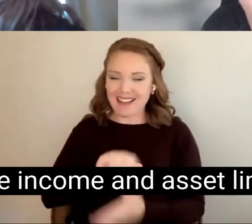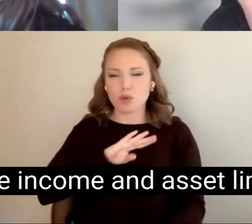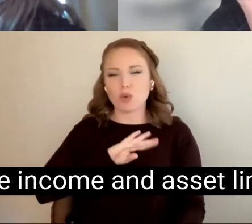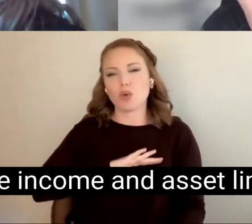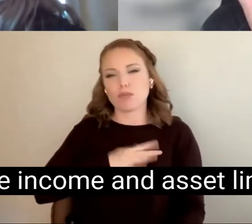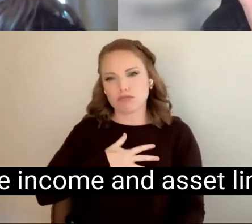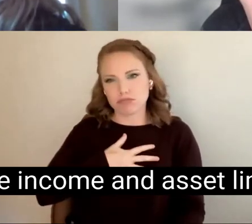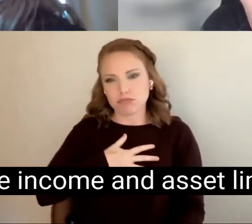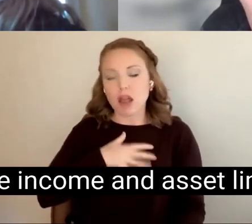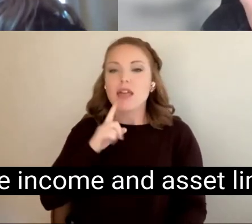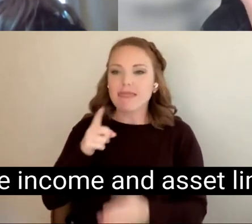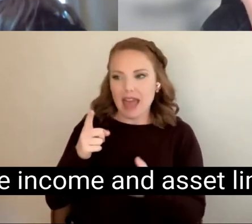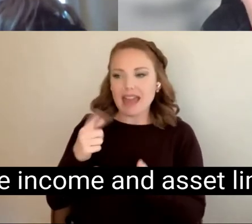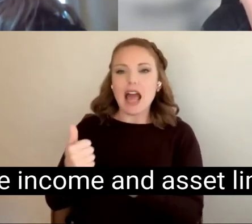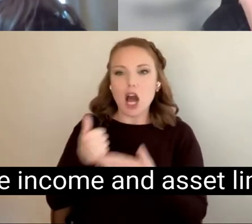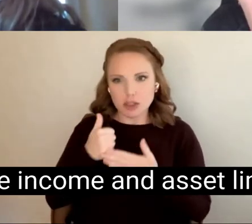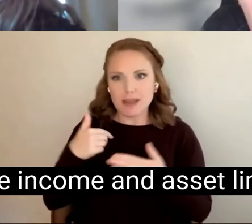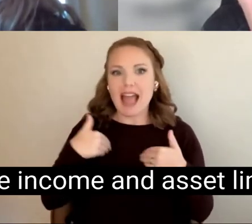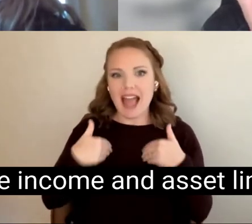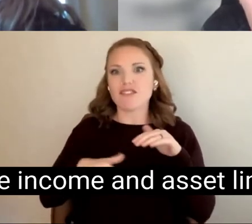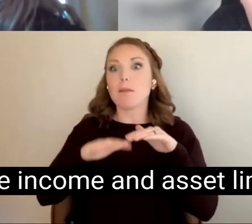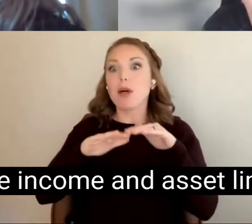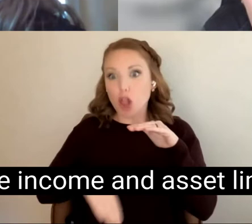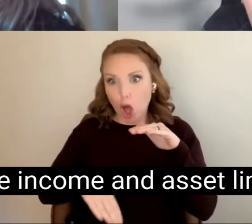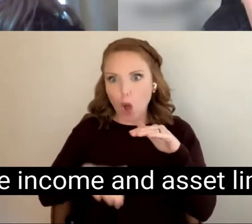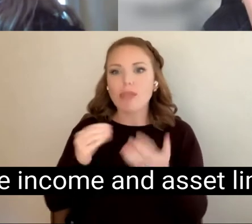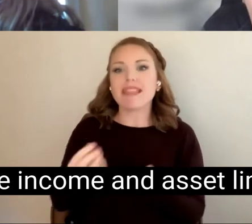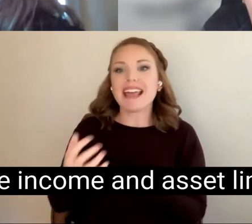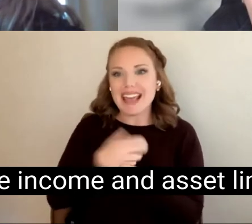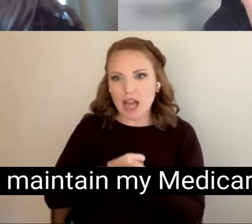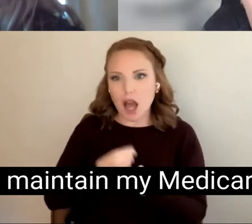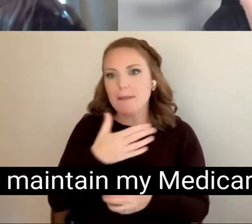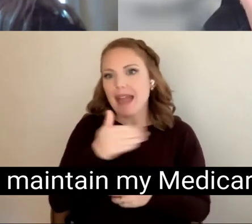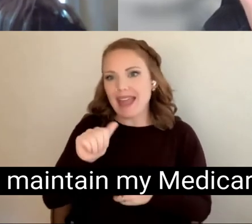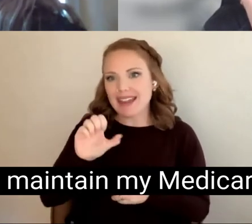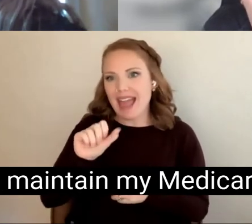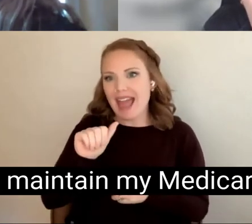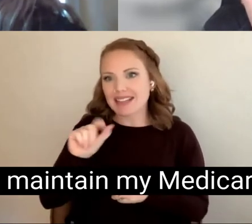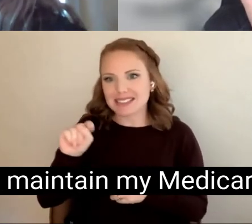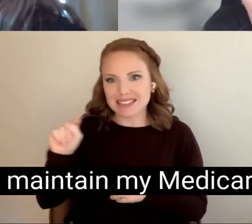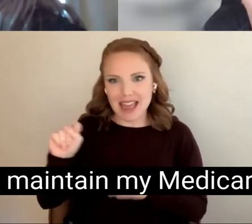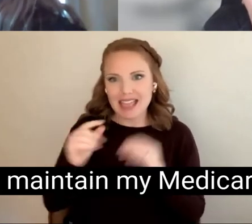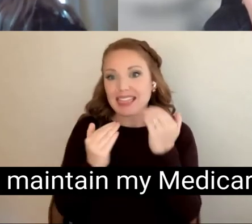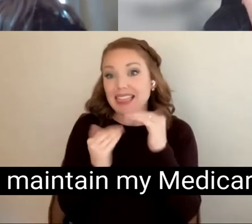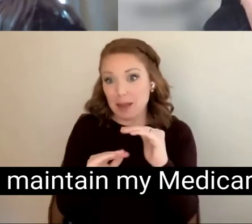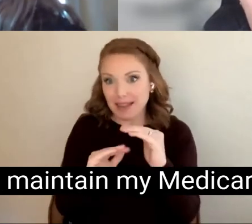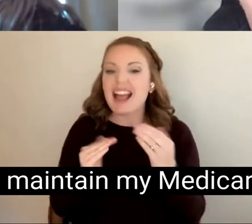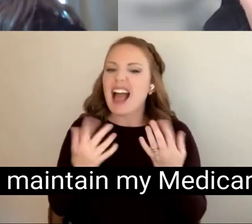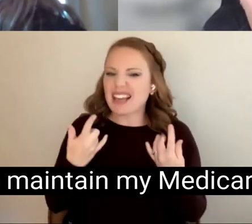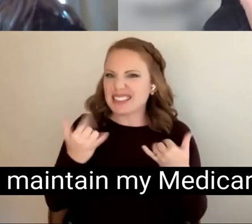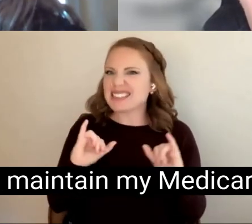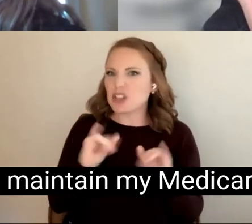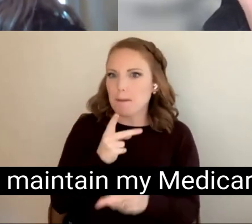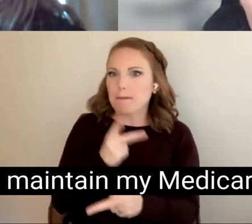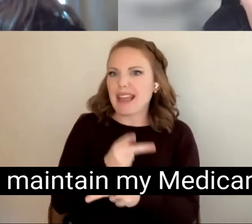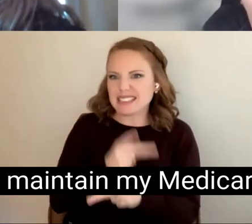below the income and asset limit, and unable to maintain my medicare buy-in